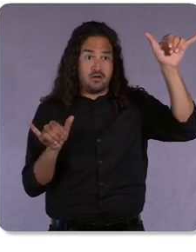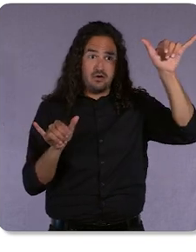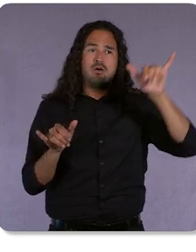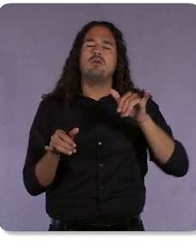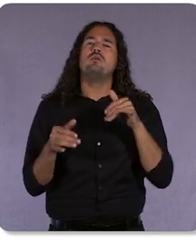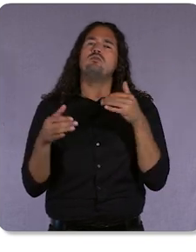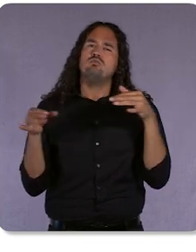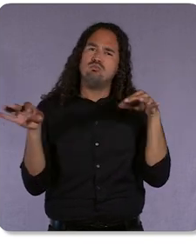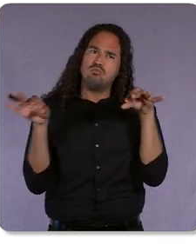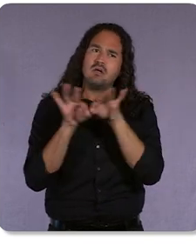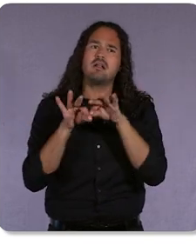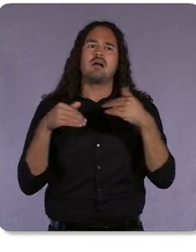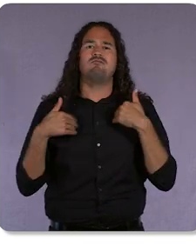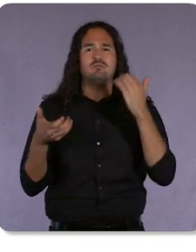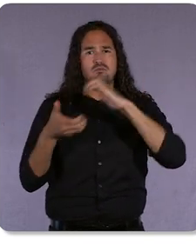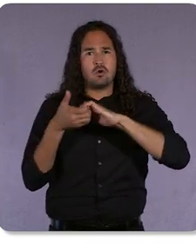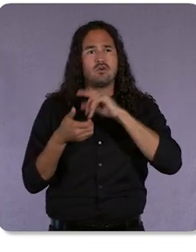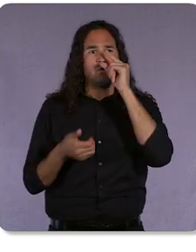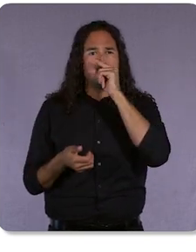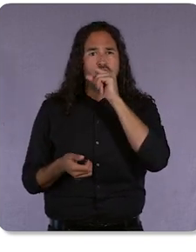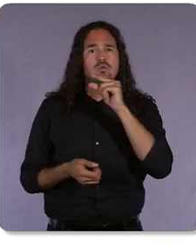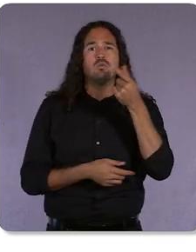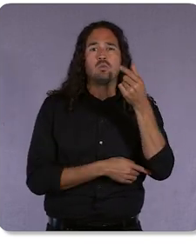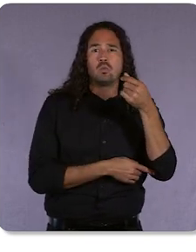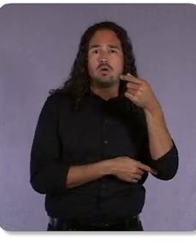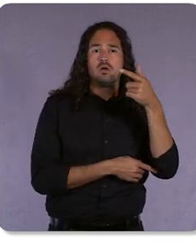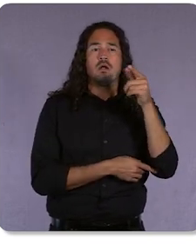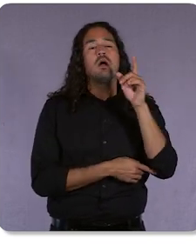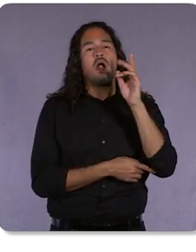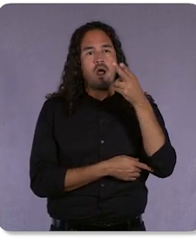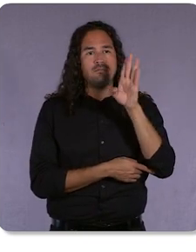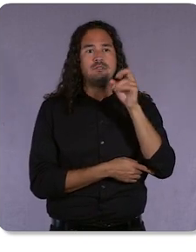that have a two way communication of that first part data in a safe way.